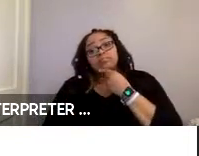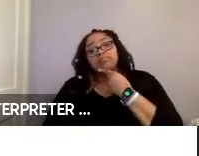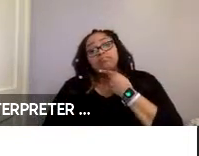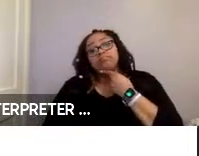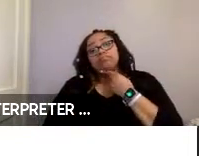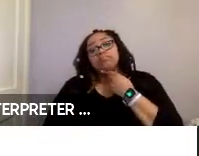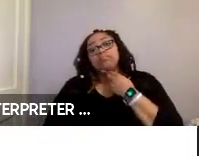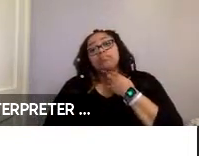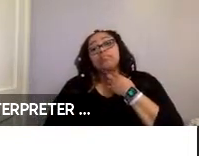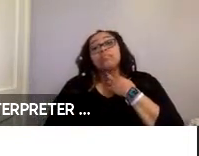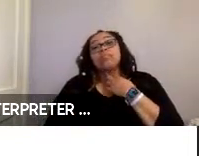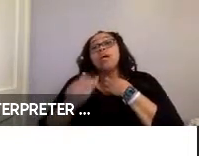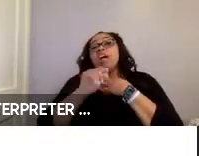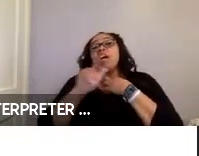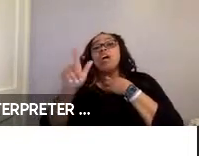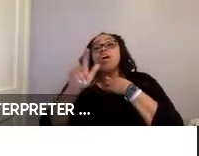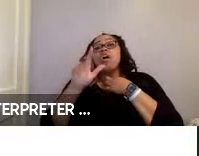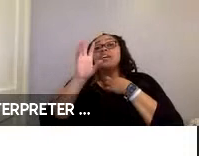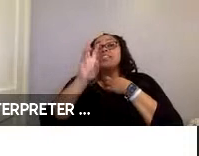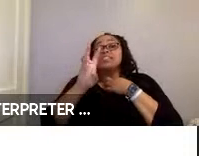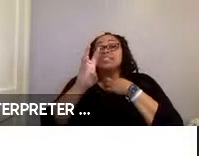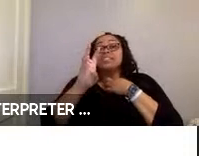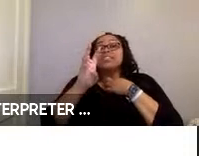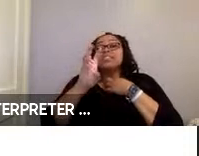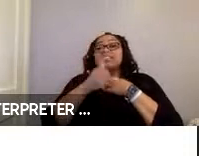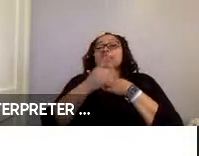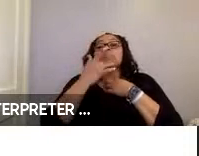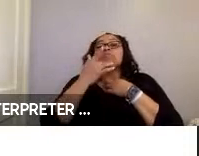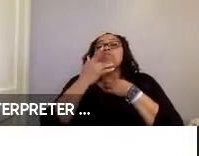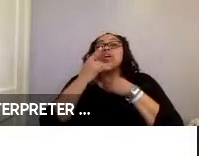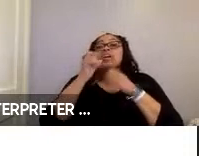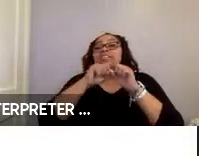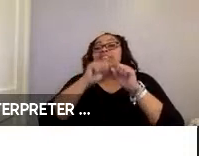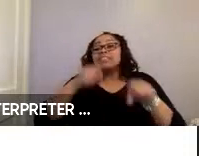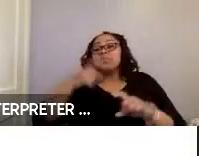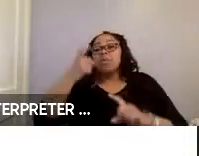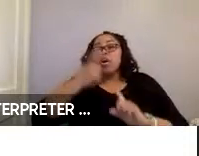scooter users said they prefer the semi-automated rear-facing system. And I am highlighting